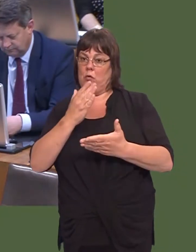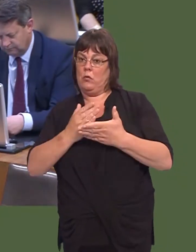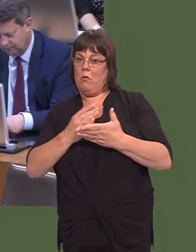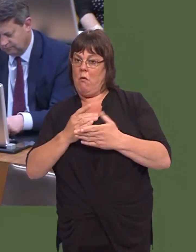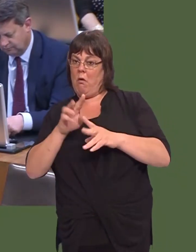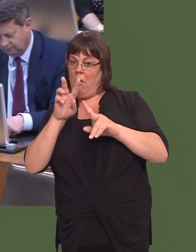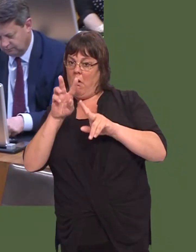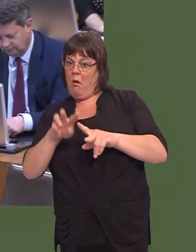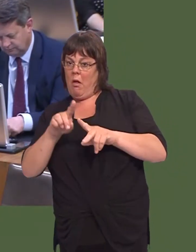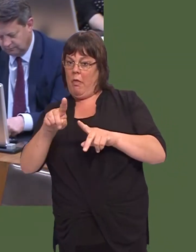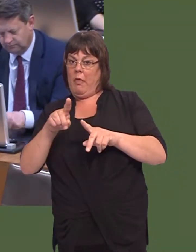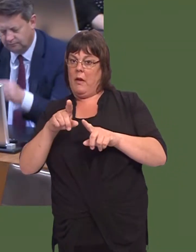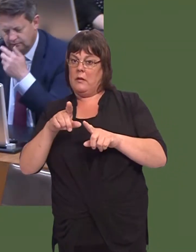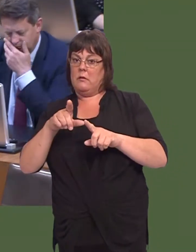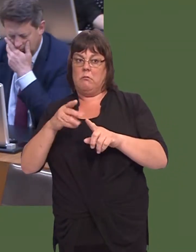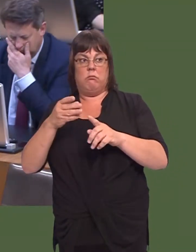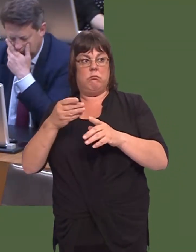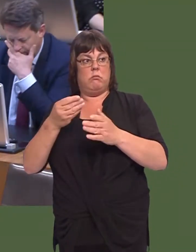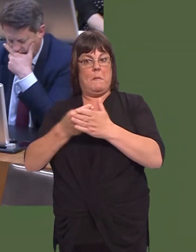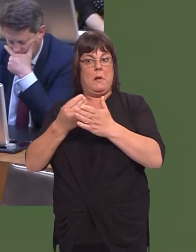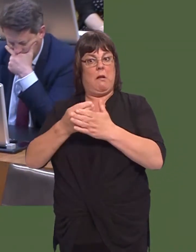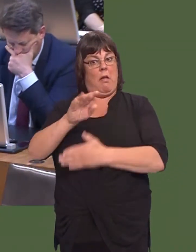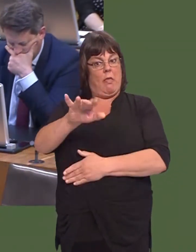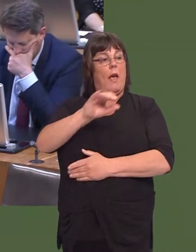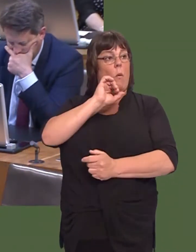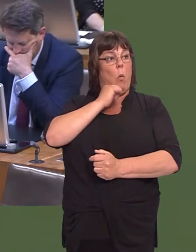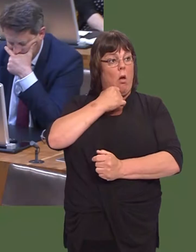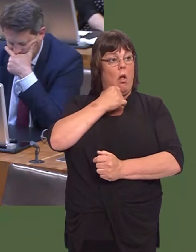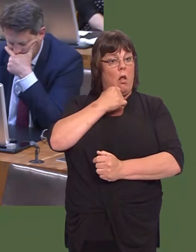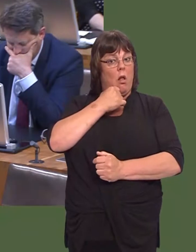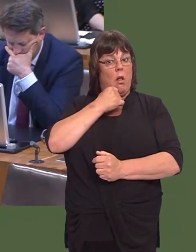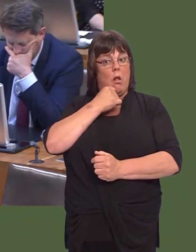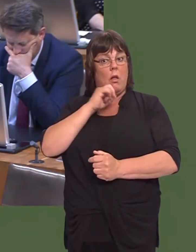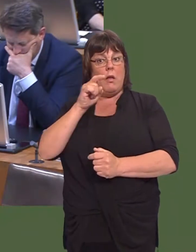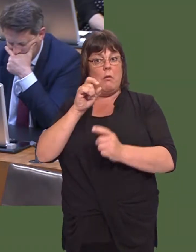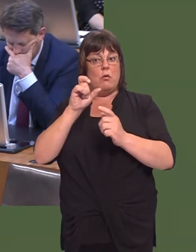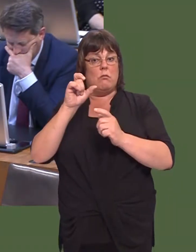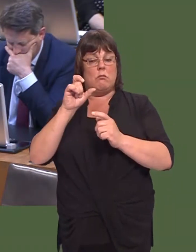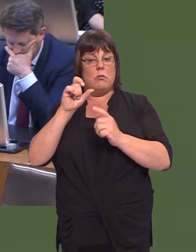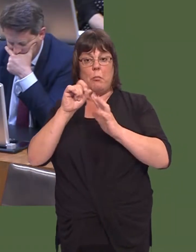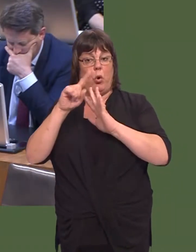that that guarantee is unlikely to be called upon. I think it can never be guaranteedóif I can use thatóbut itís important that as much